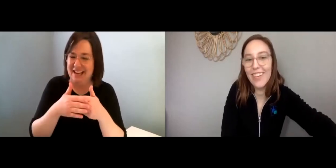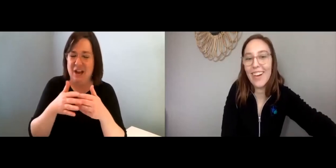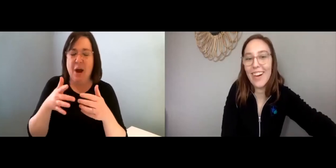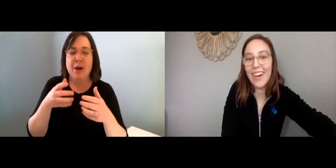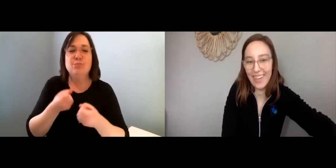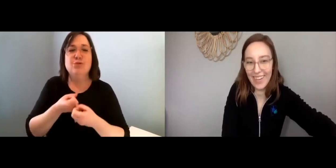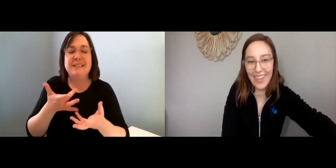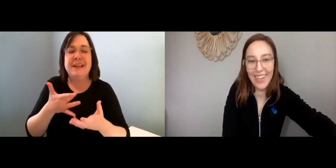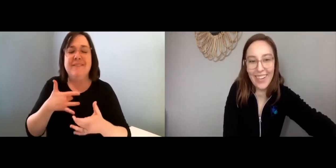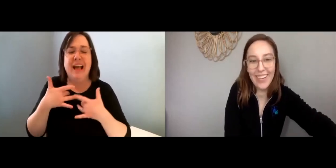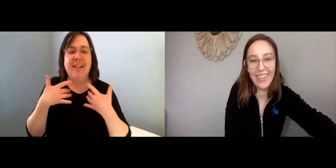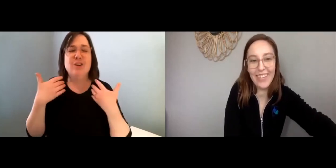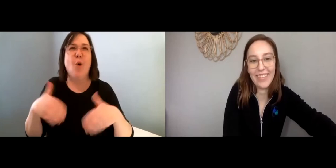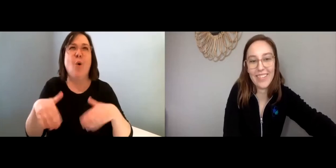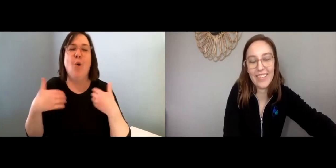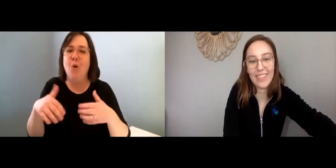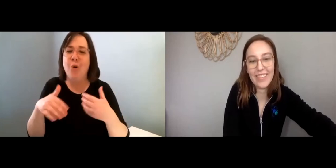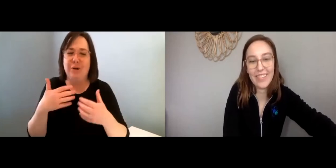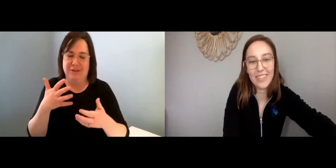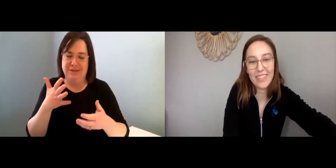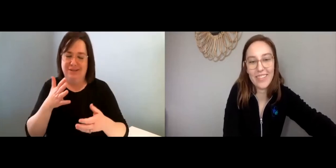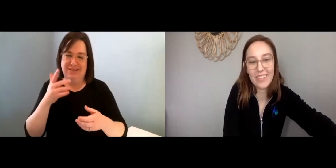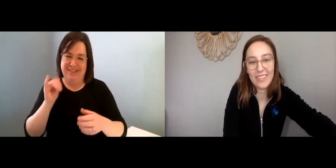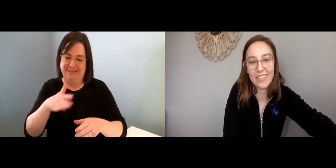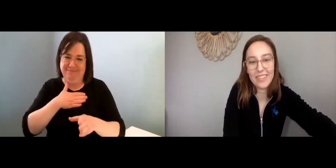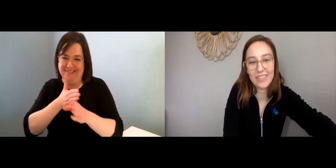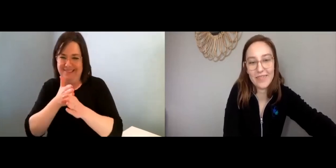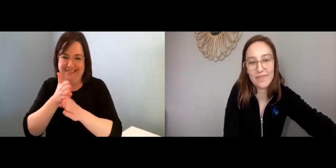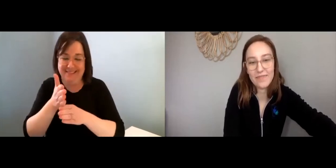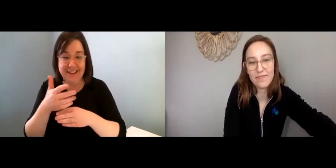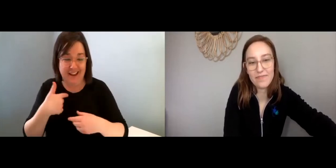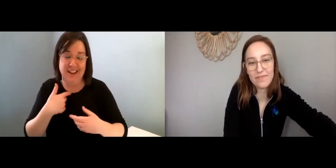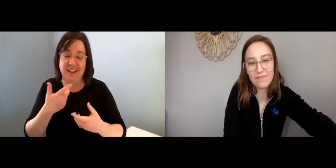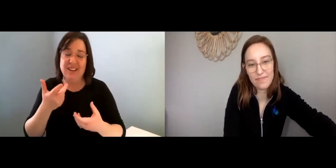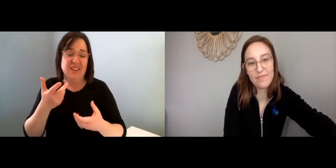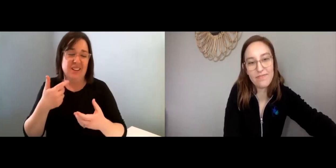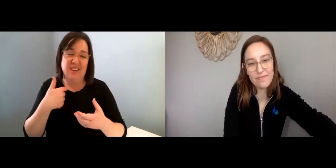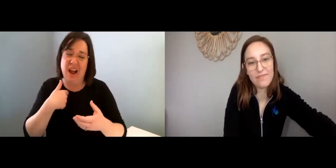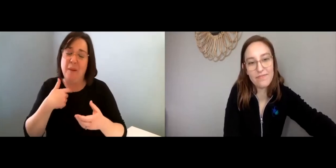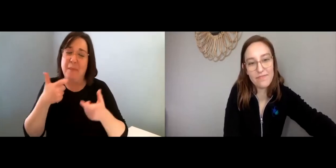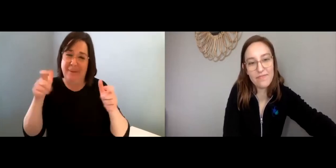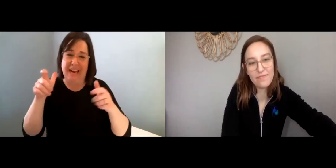Lisa: I was actually getting to that next! Expressing your feelings is really kind of my forte.